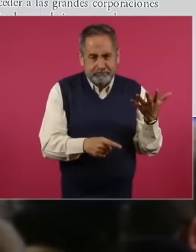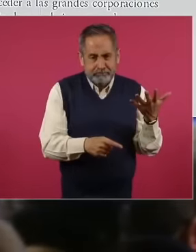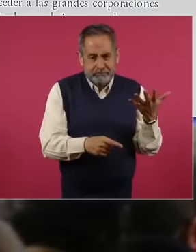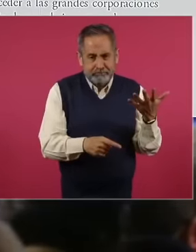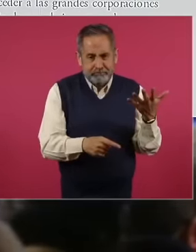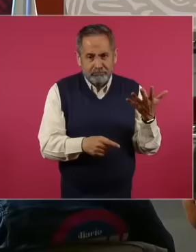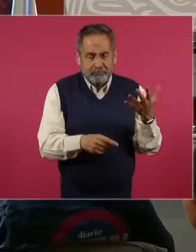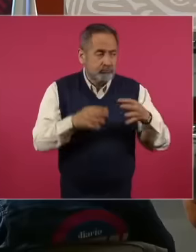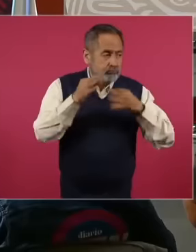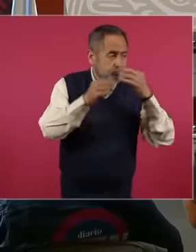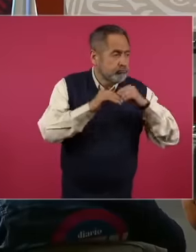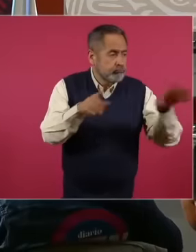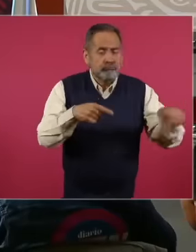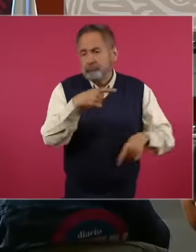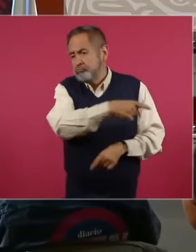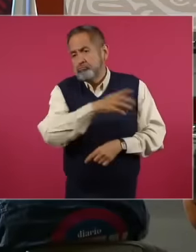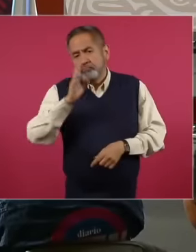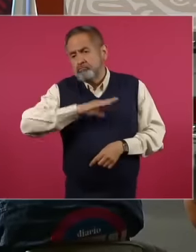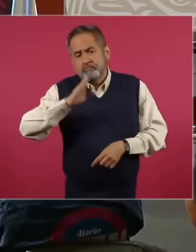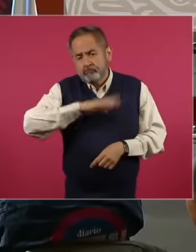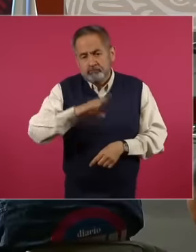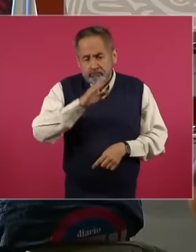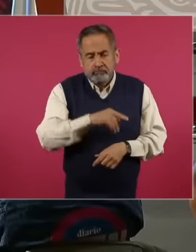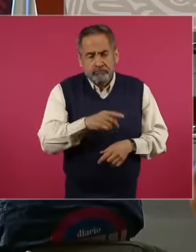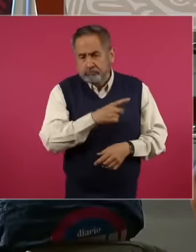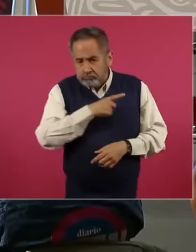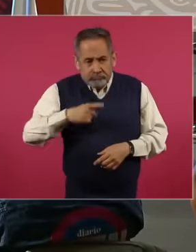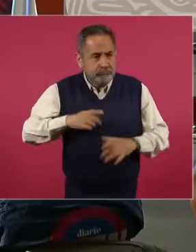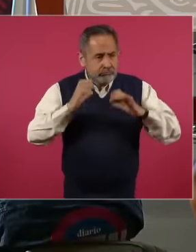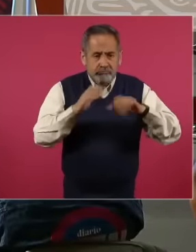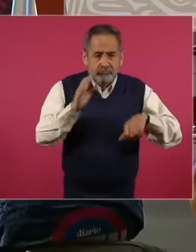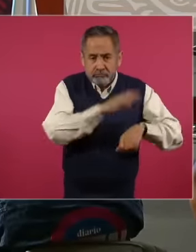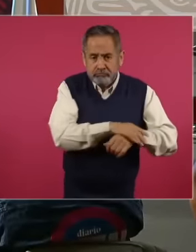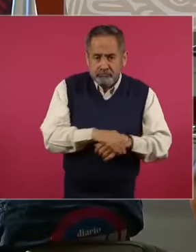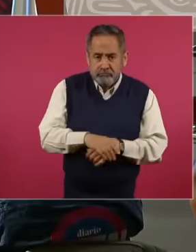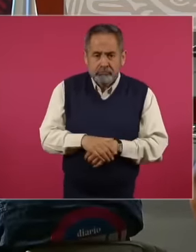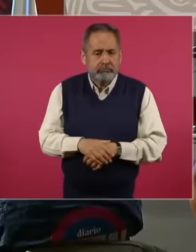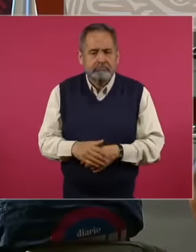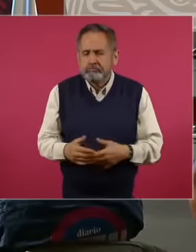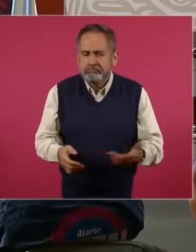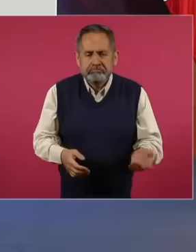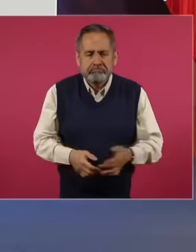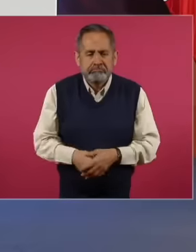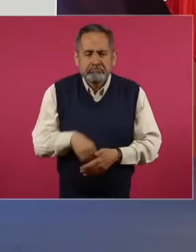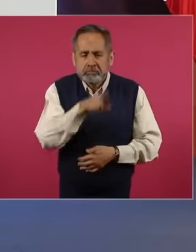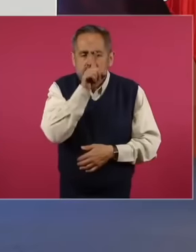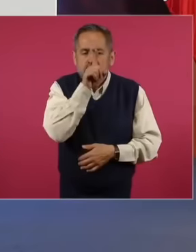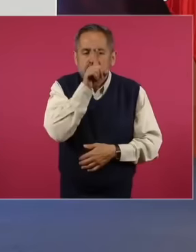they defended the general interest the interest of the people